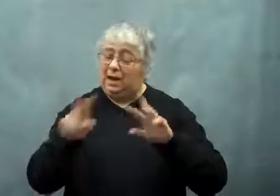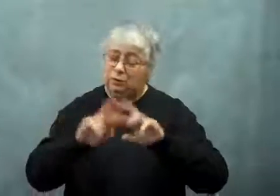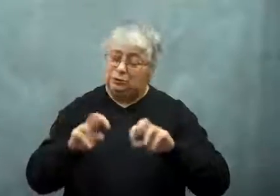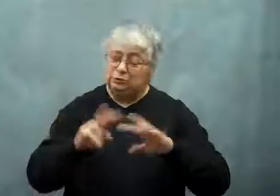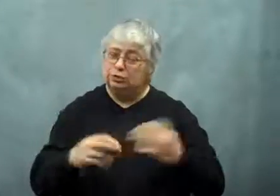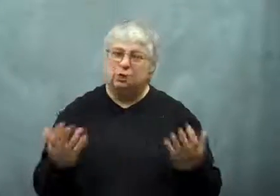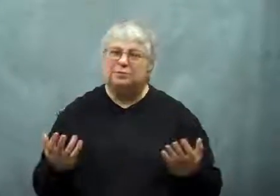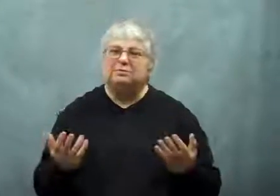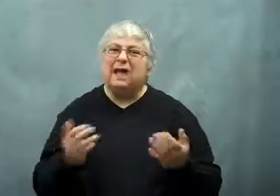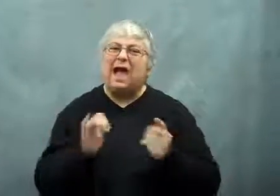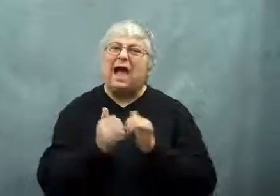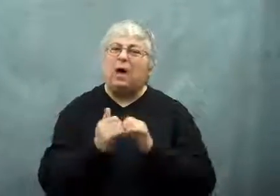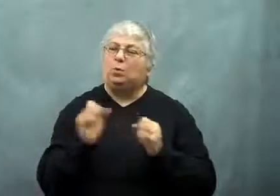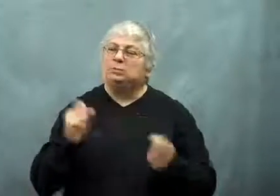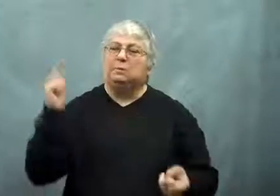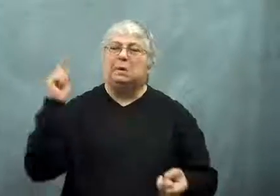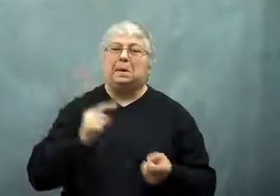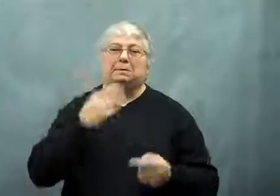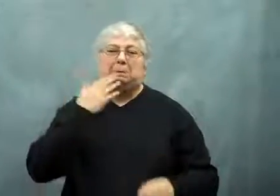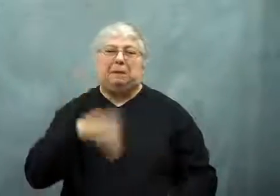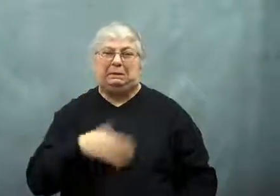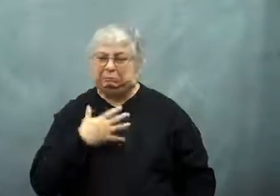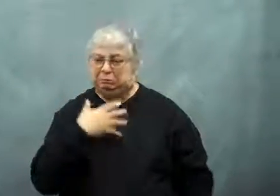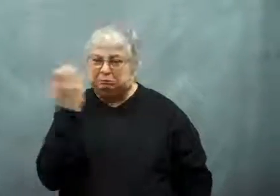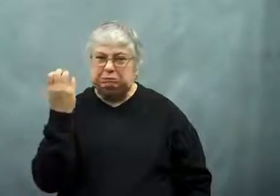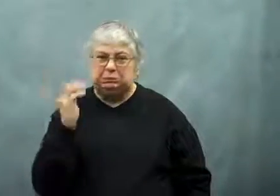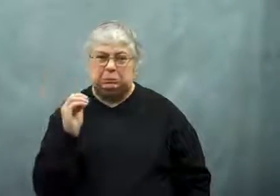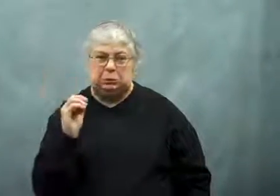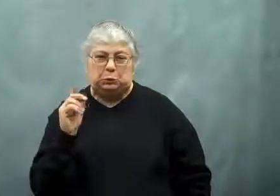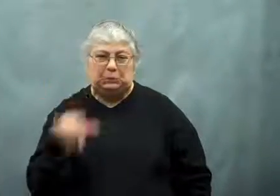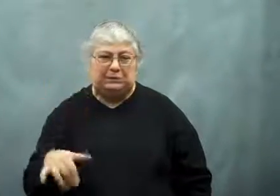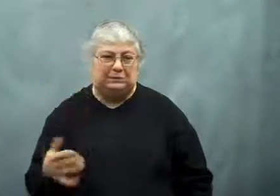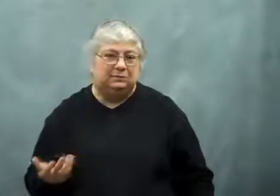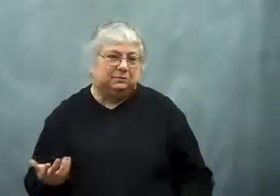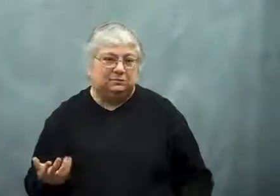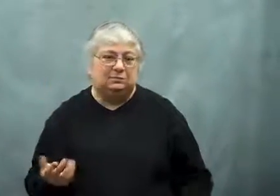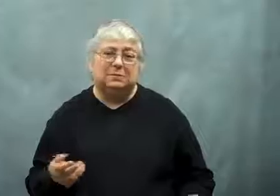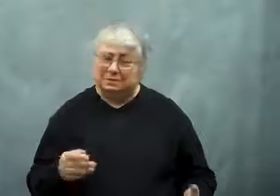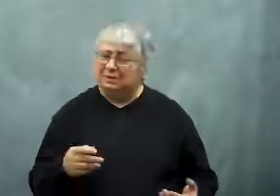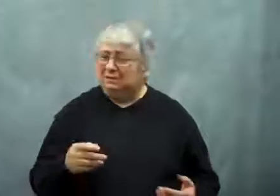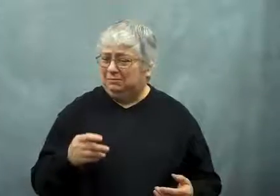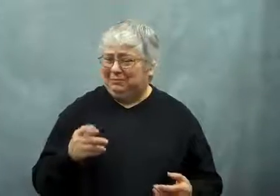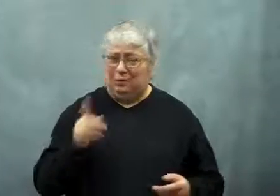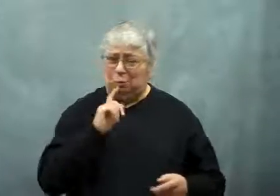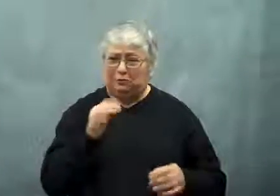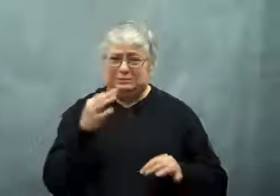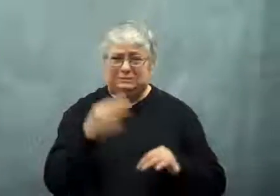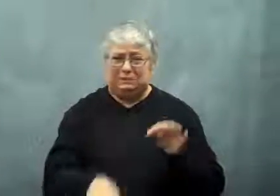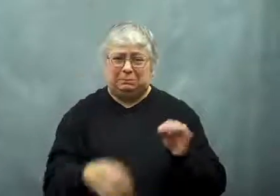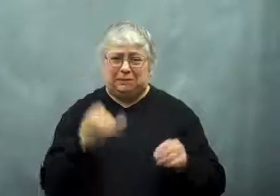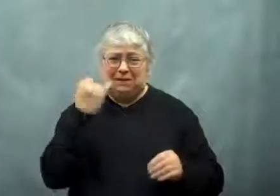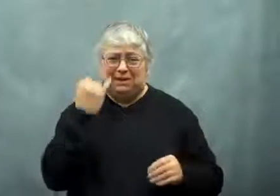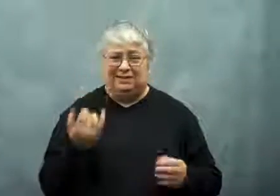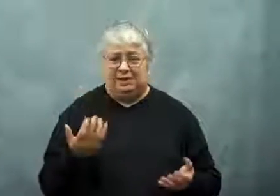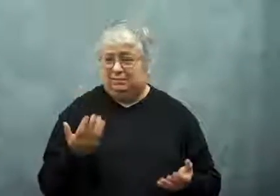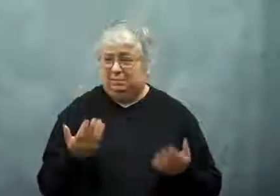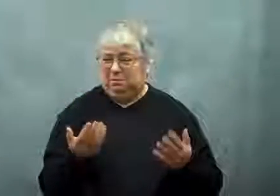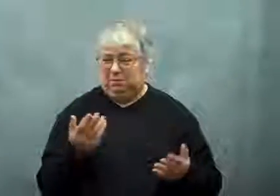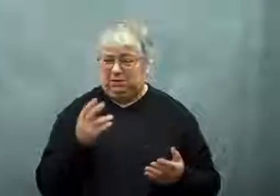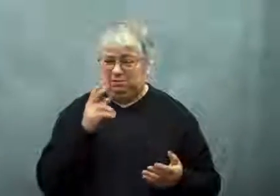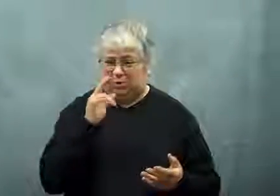It was on how to eliminate bad thoughts and moods.